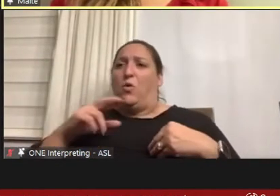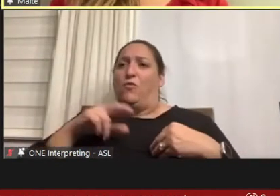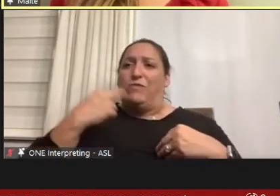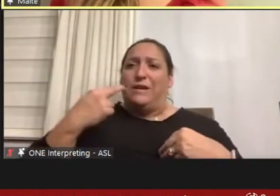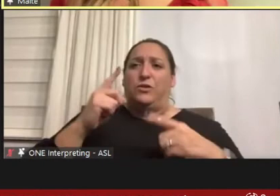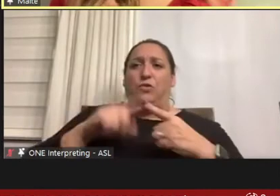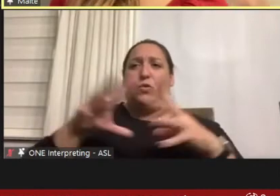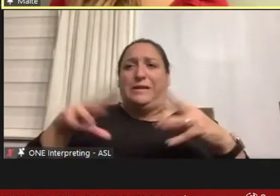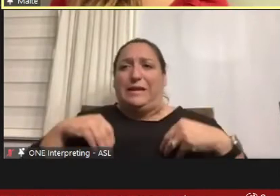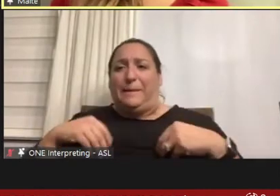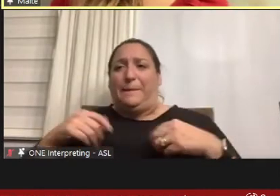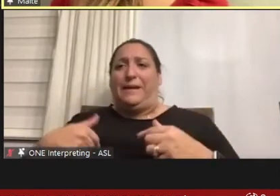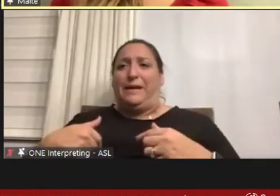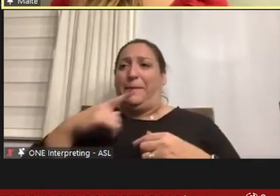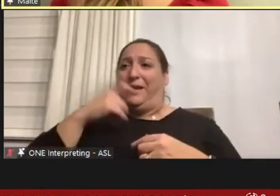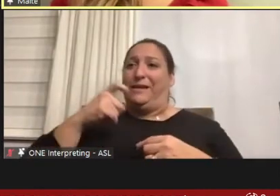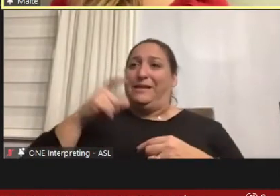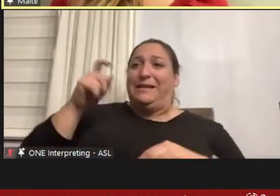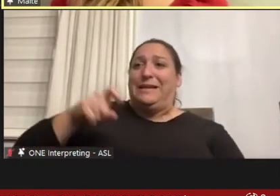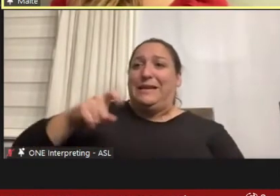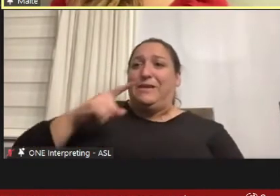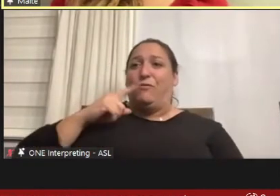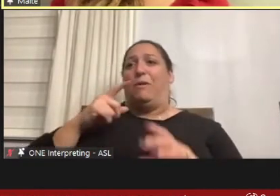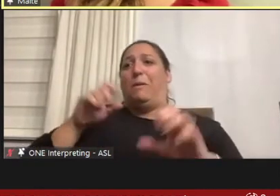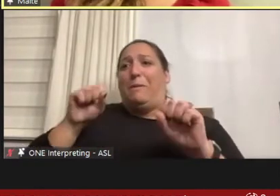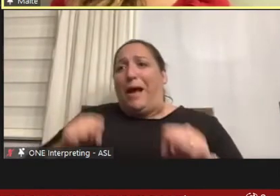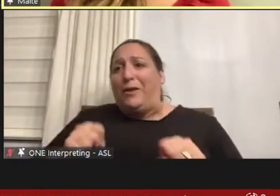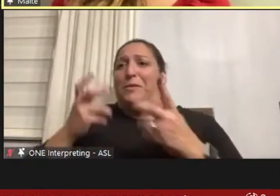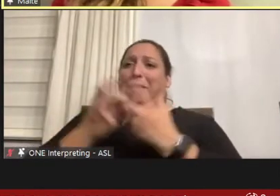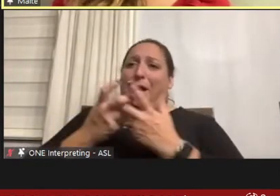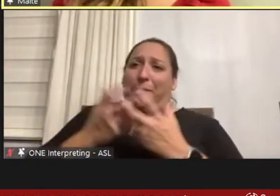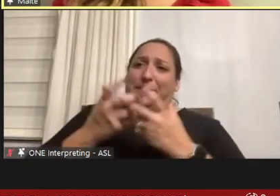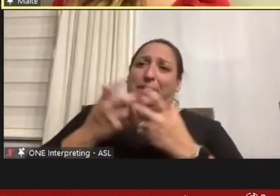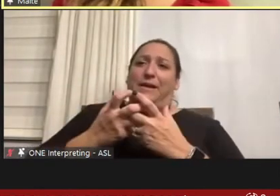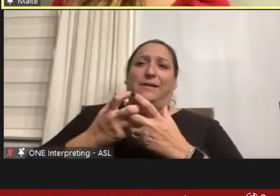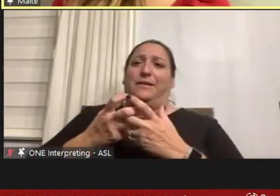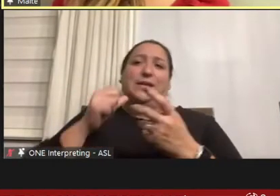because of this need for possible accommodations that was in a place that I wanted to train.